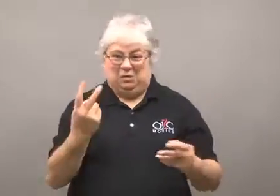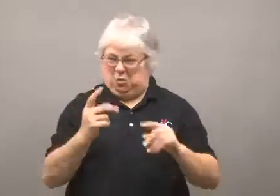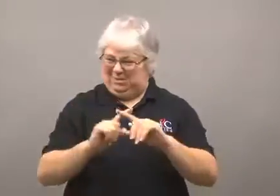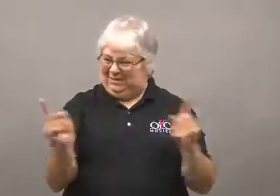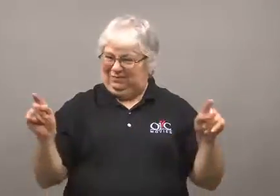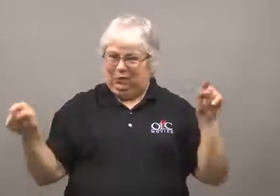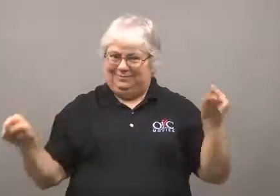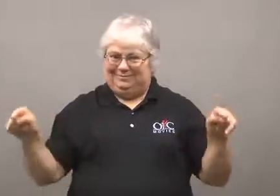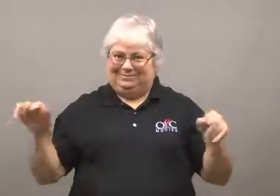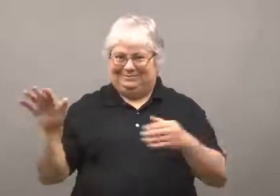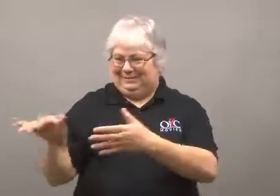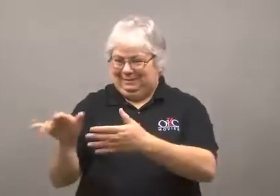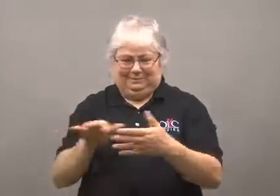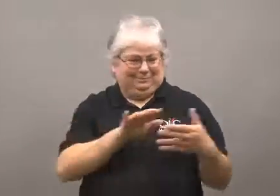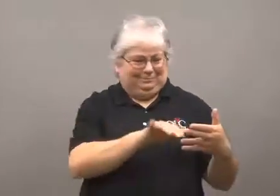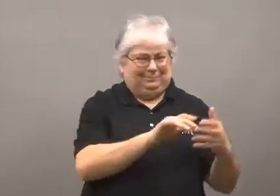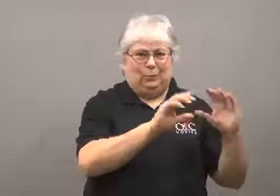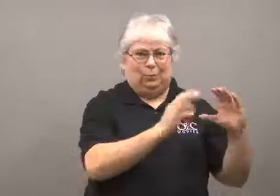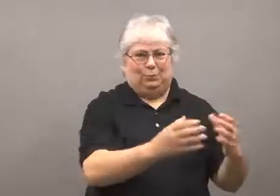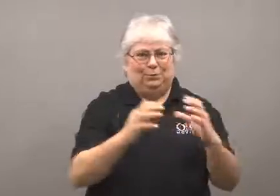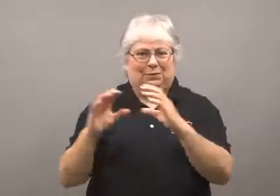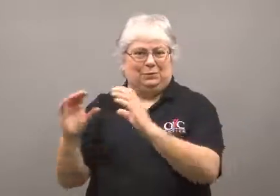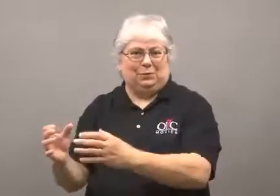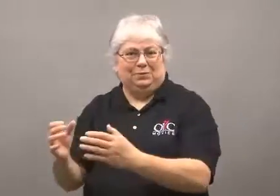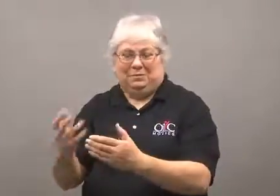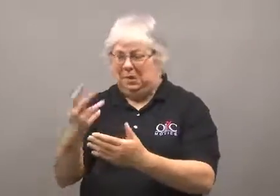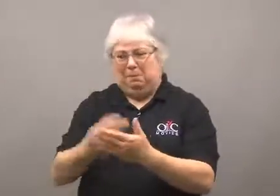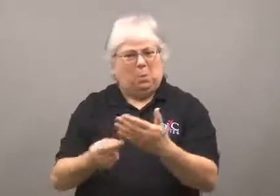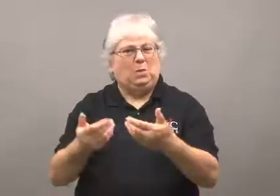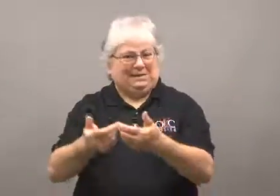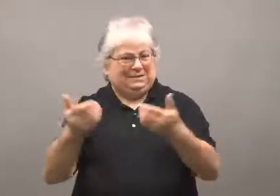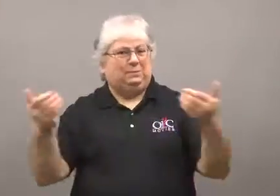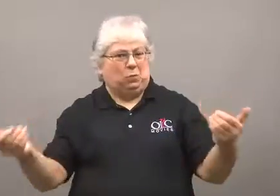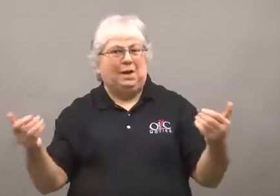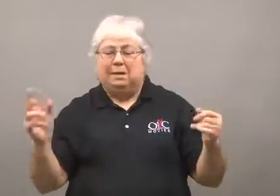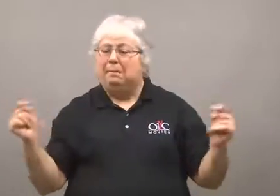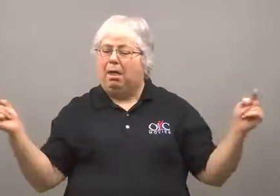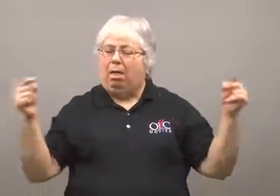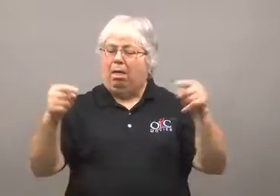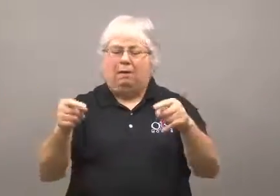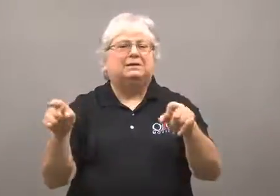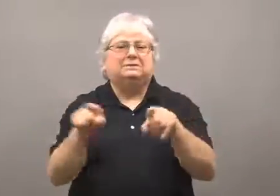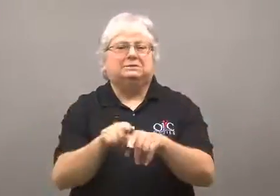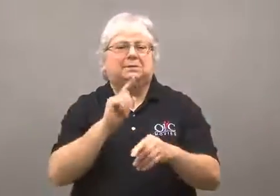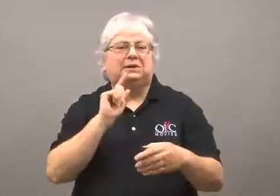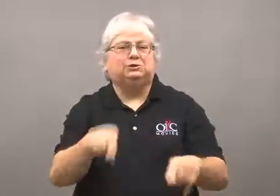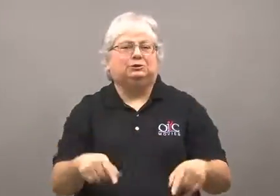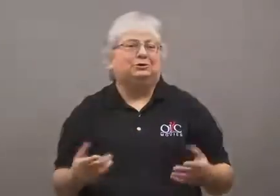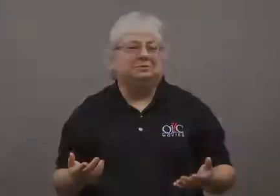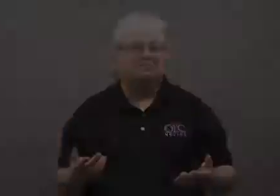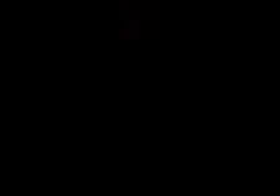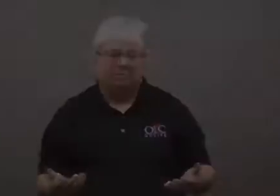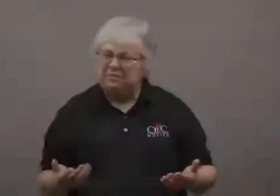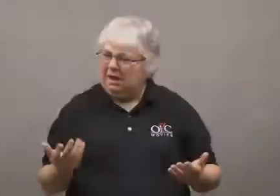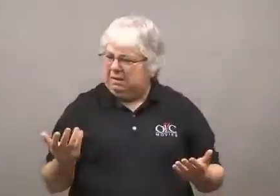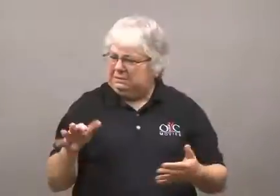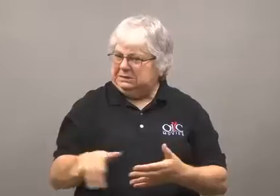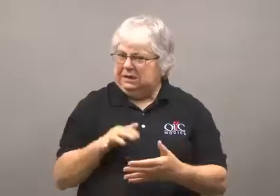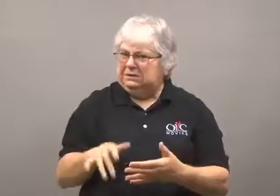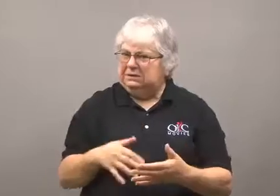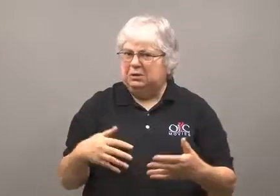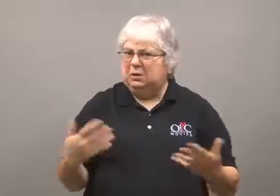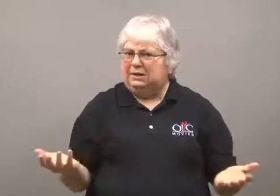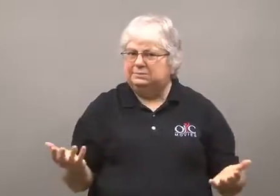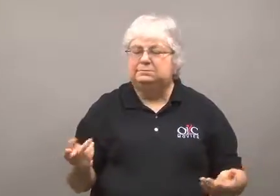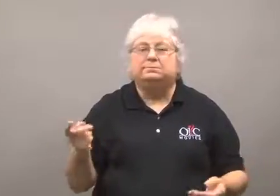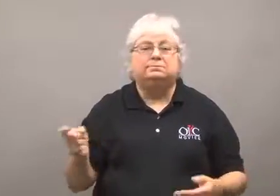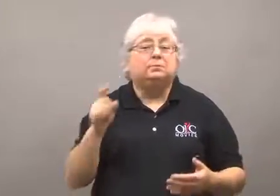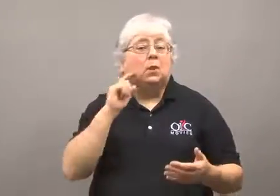Two separate groups conducted their studies and came to the same conclusion.